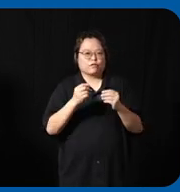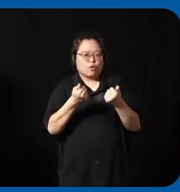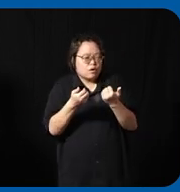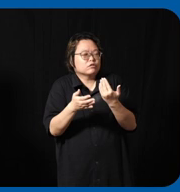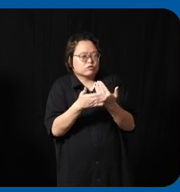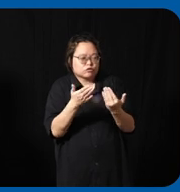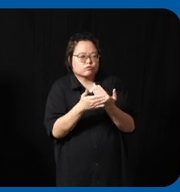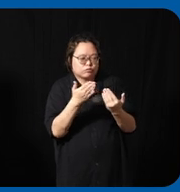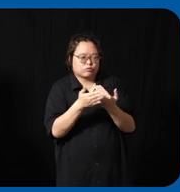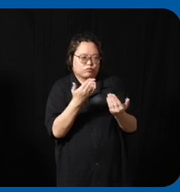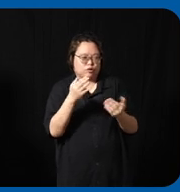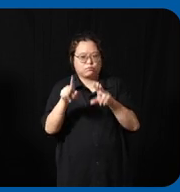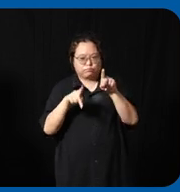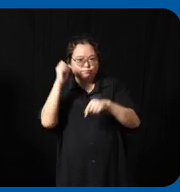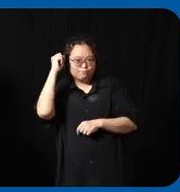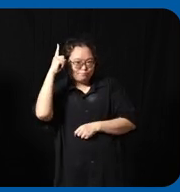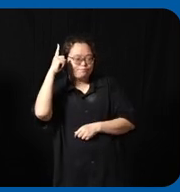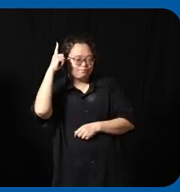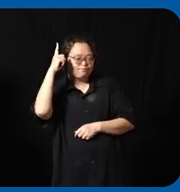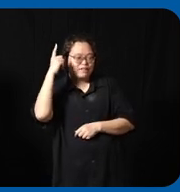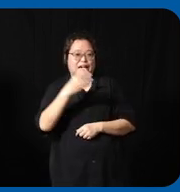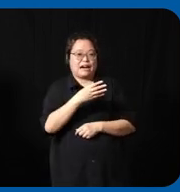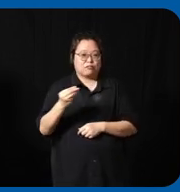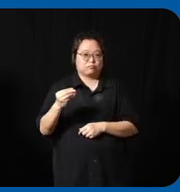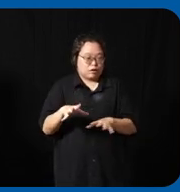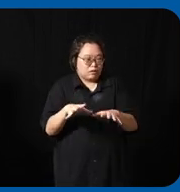enough that people can understand and also willing to adopt as well because that will